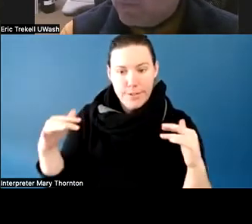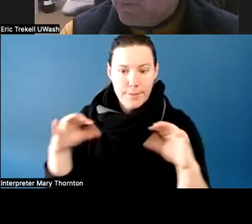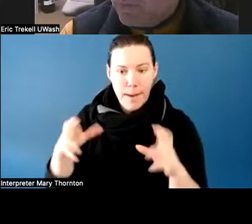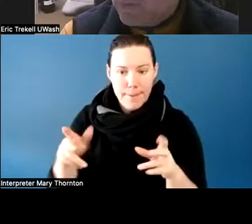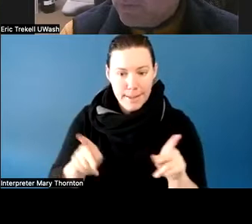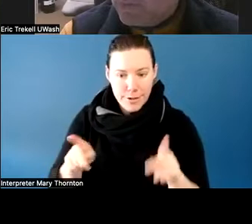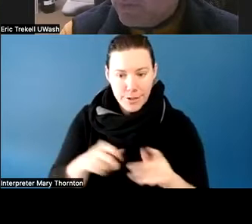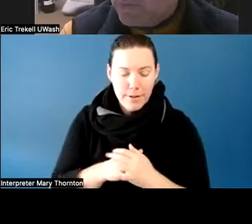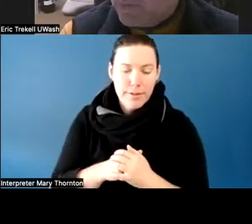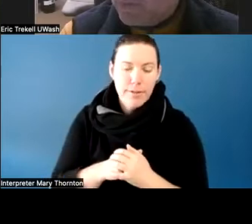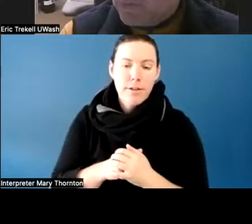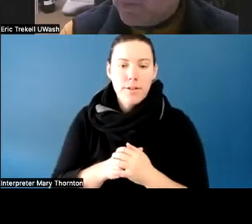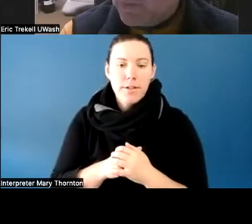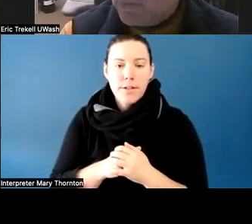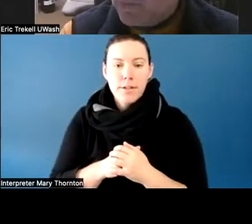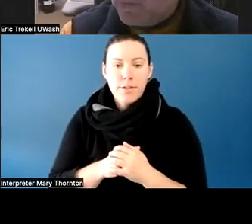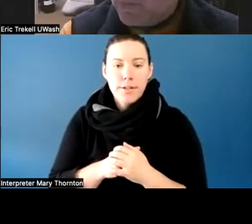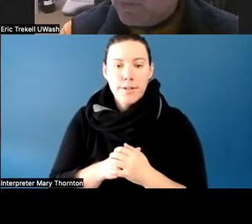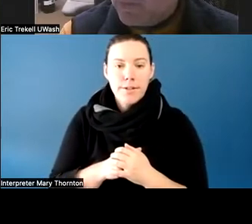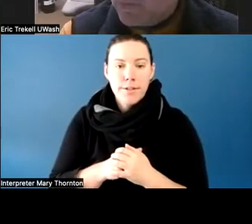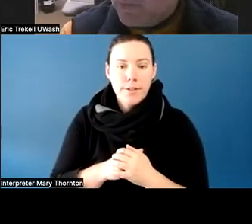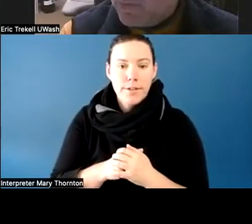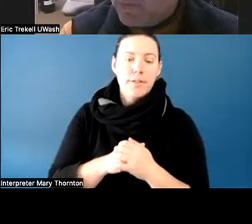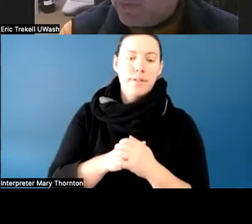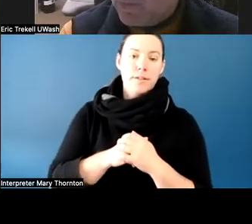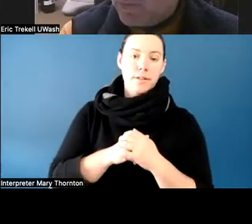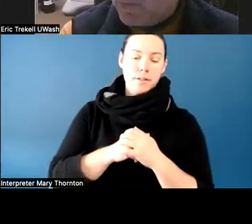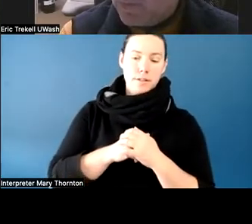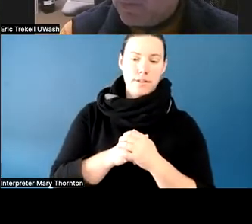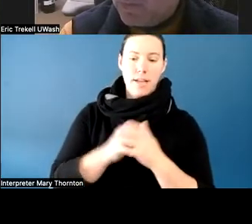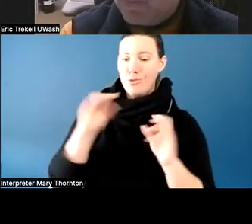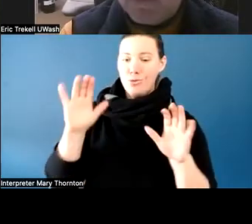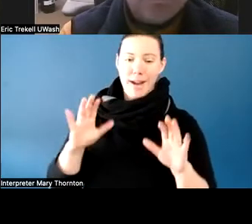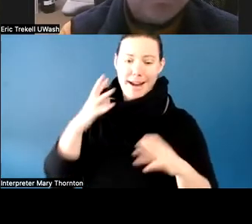and it was a great experience.